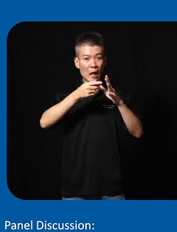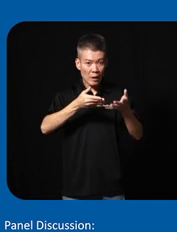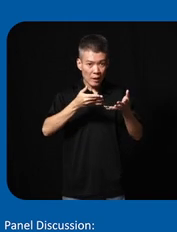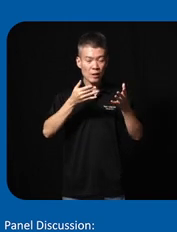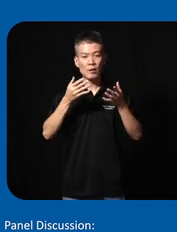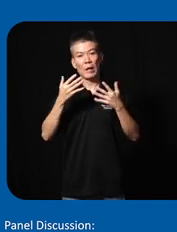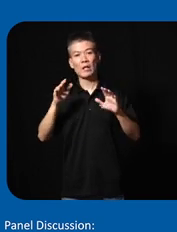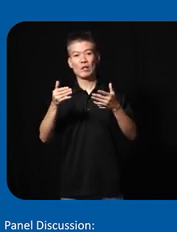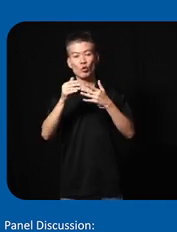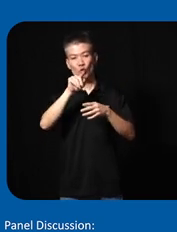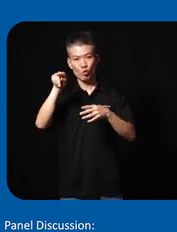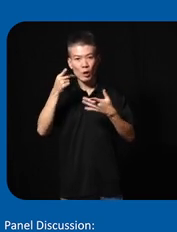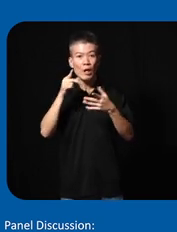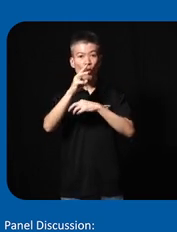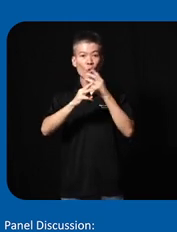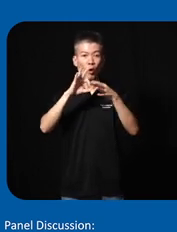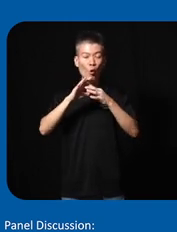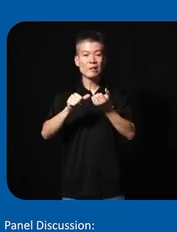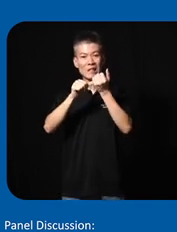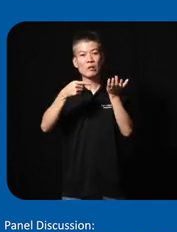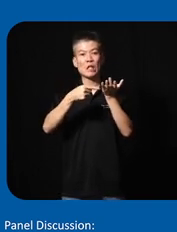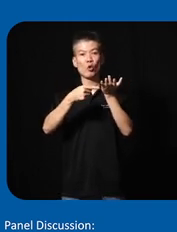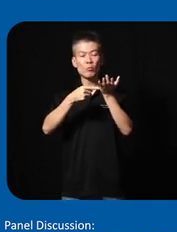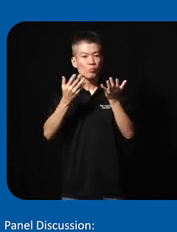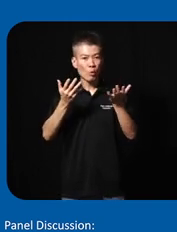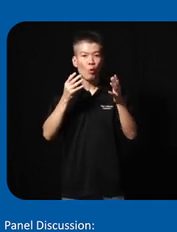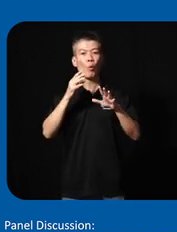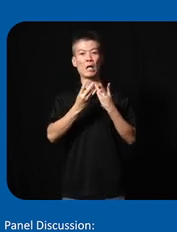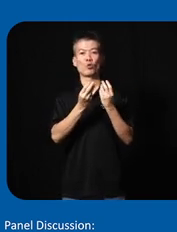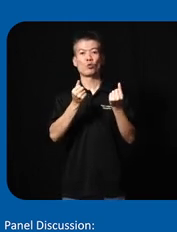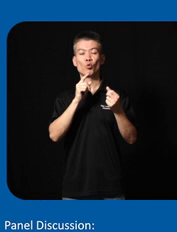and introduce to them the world of assisted technology what Solutions are already out